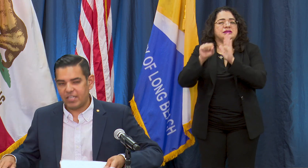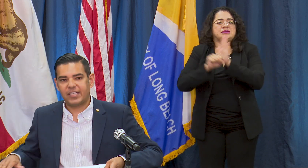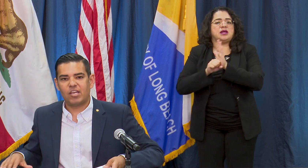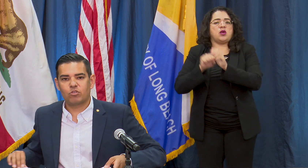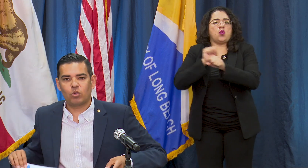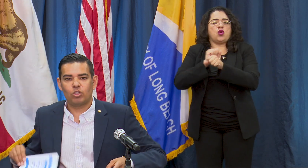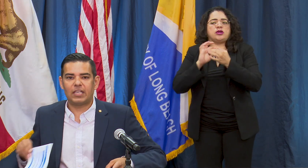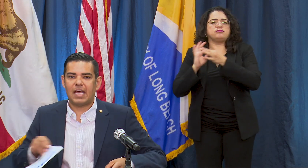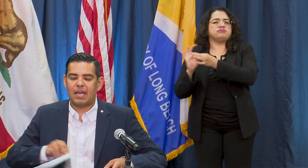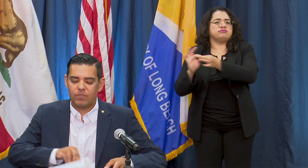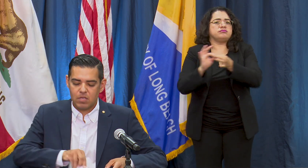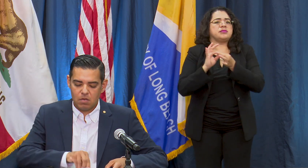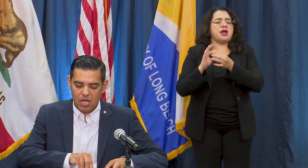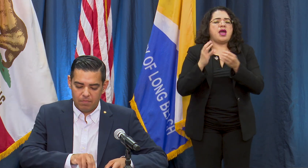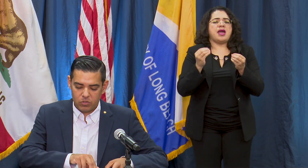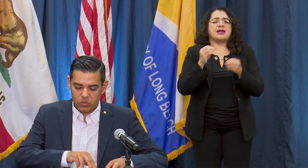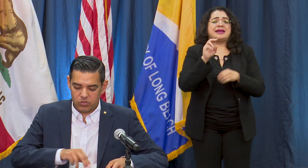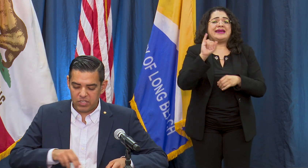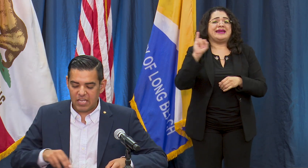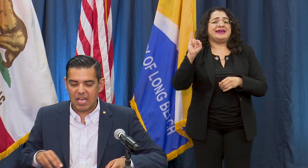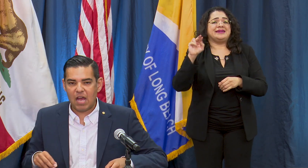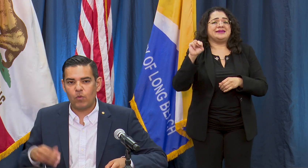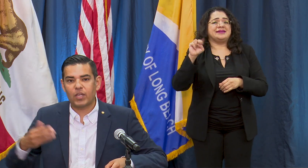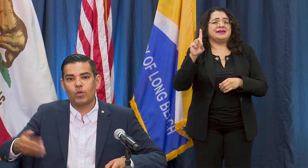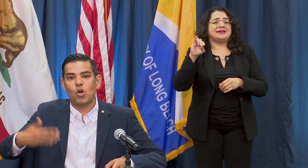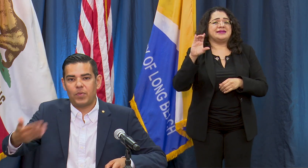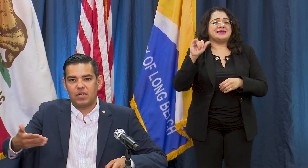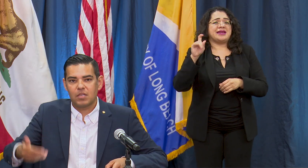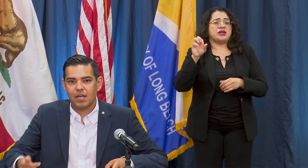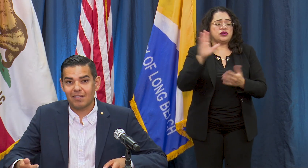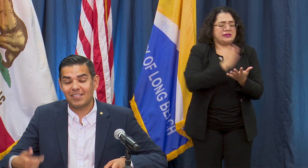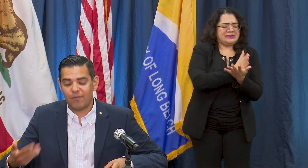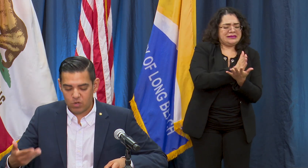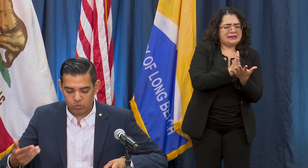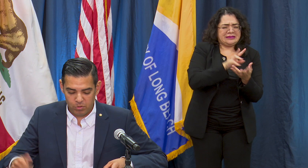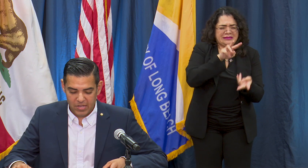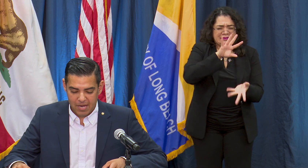indicators we're looking at to see how we can reopen a safer as we move ahead